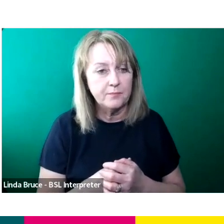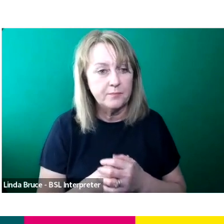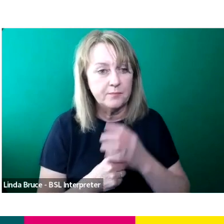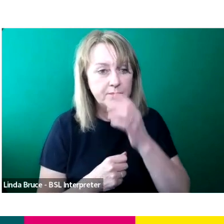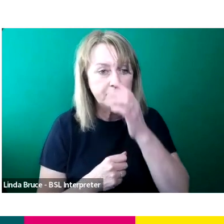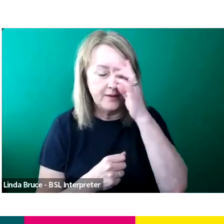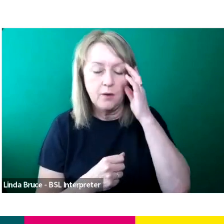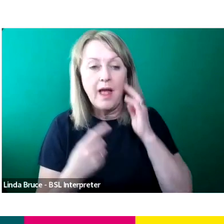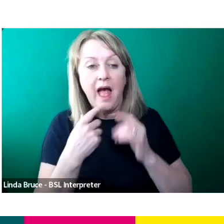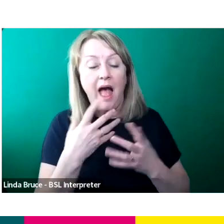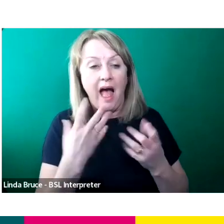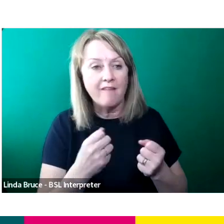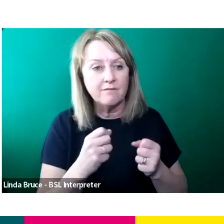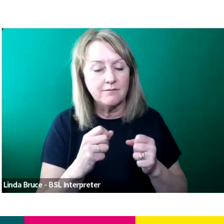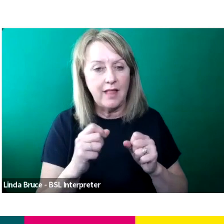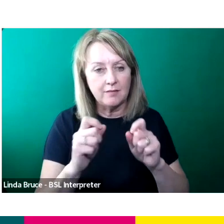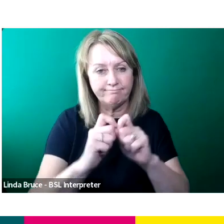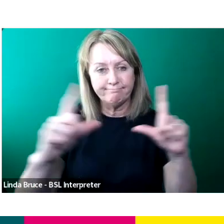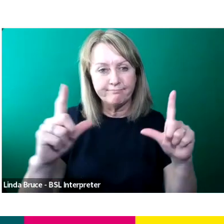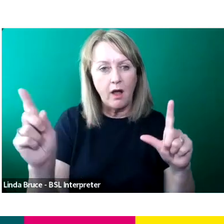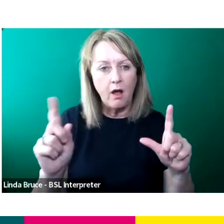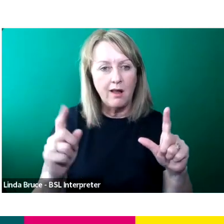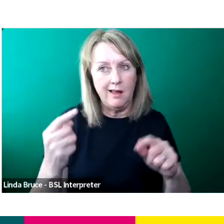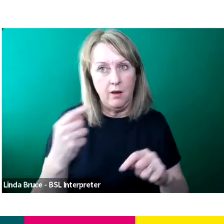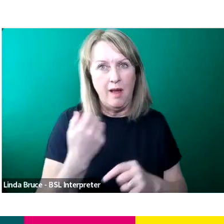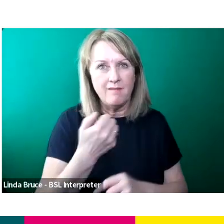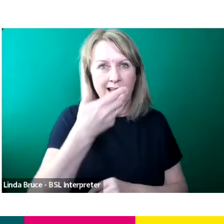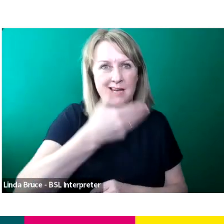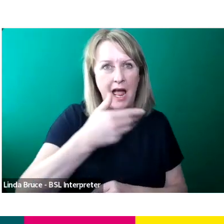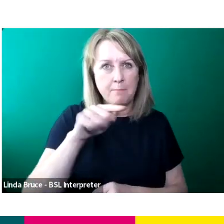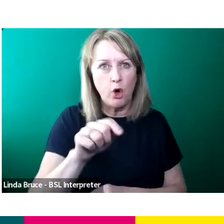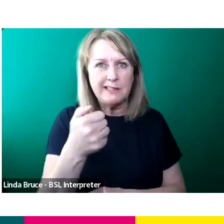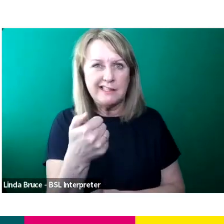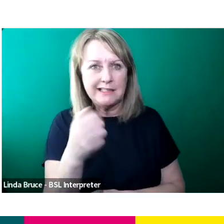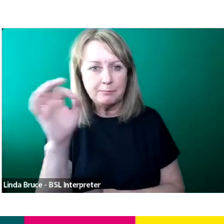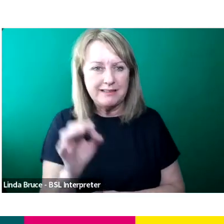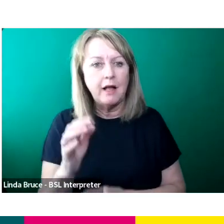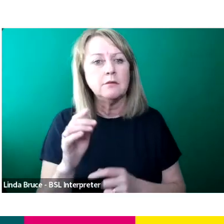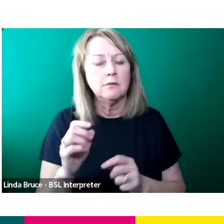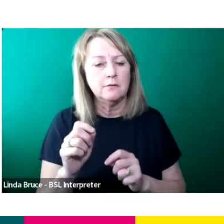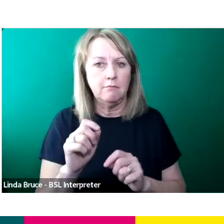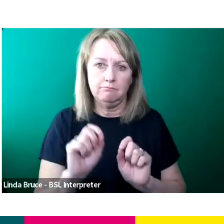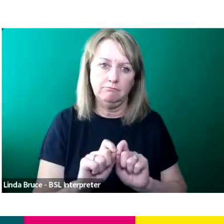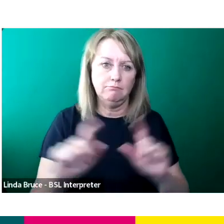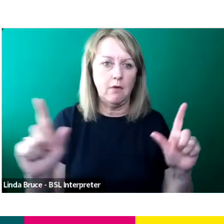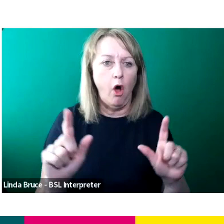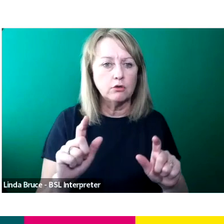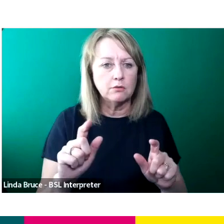So last year this was 9.6% disabled onscreen talent, the highest proportion of all broadcasters.